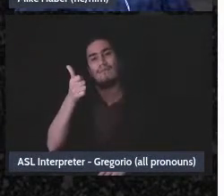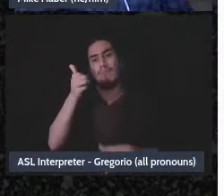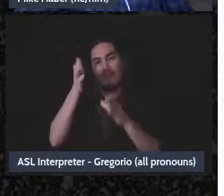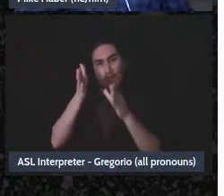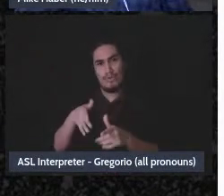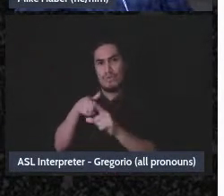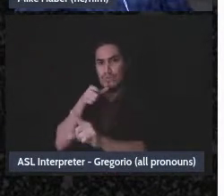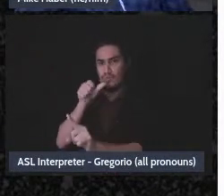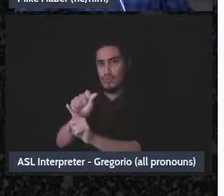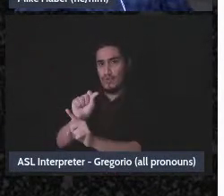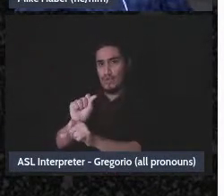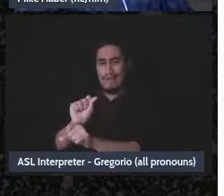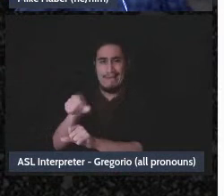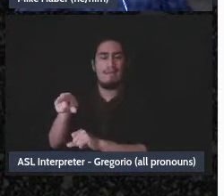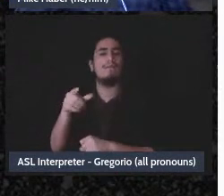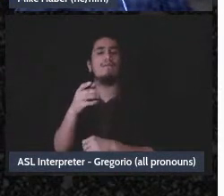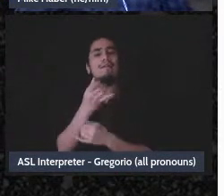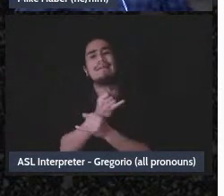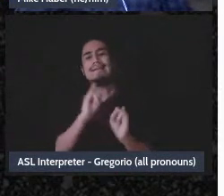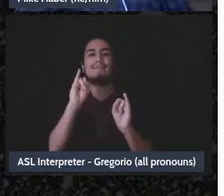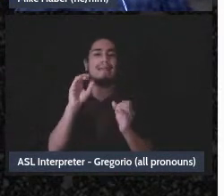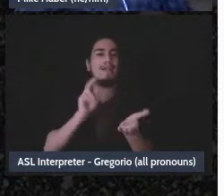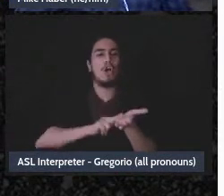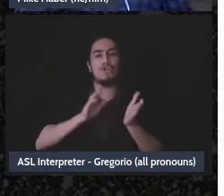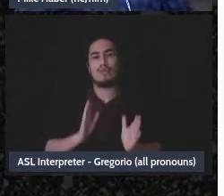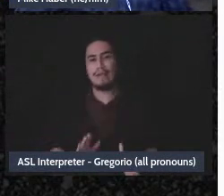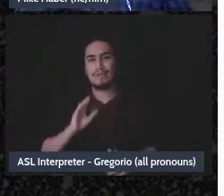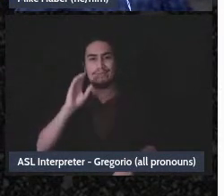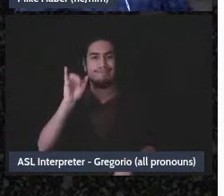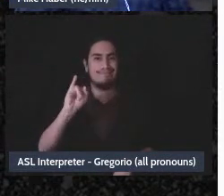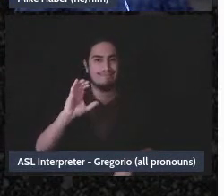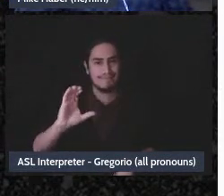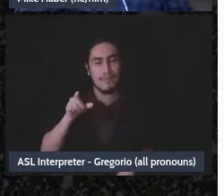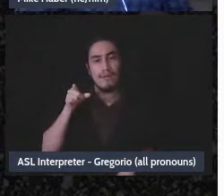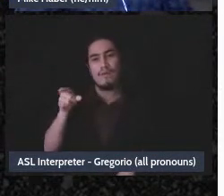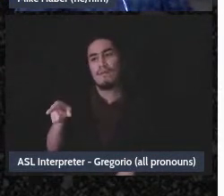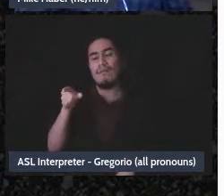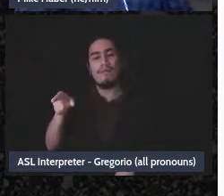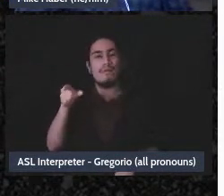sort of independent contractors for your mutual aid group, if somebody is doing work and getting